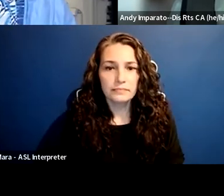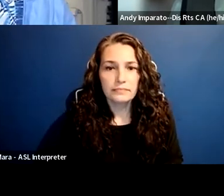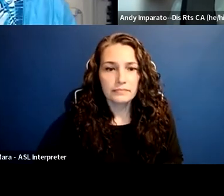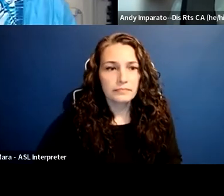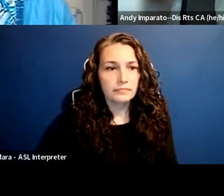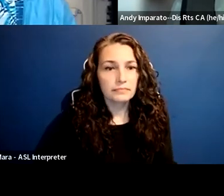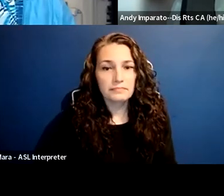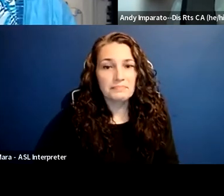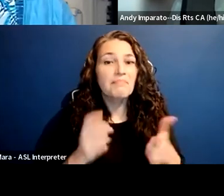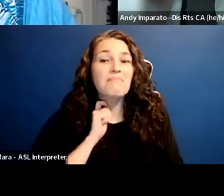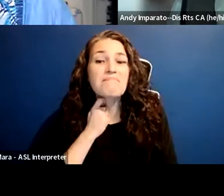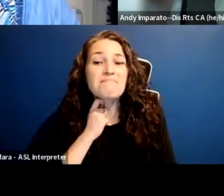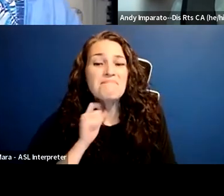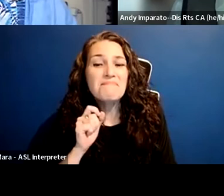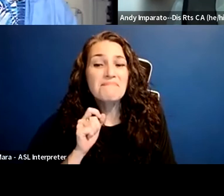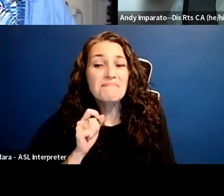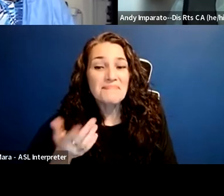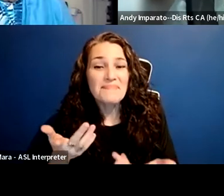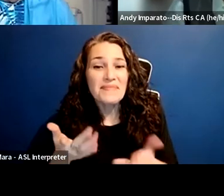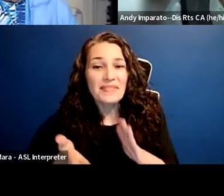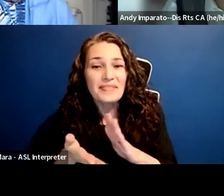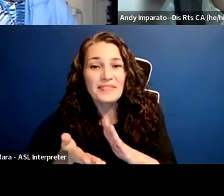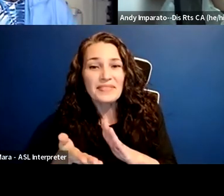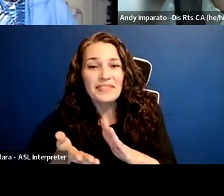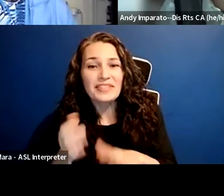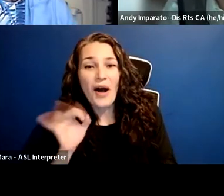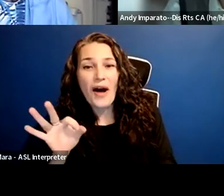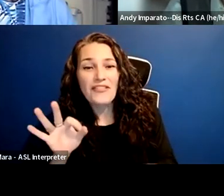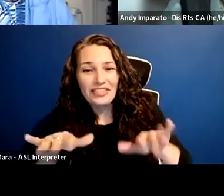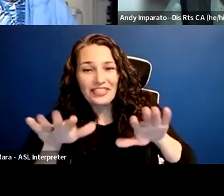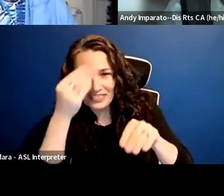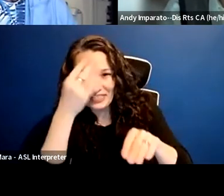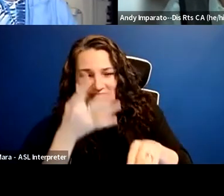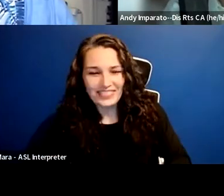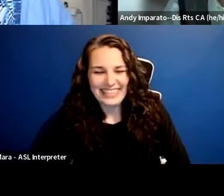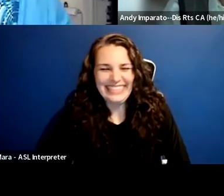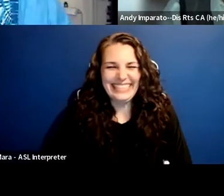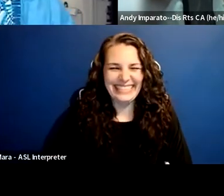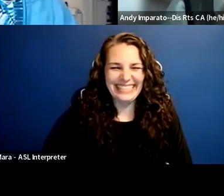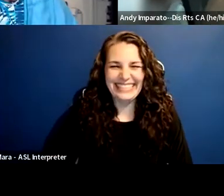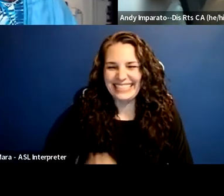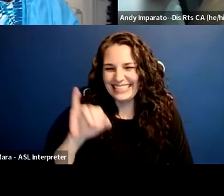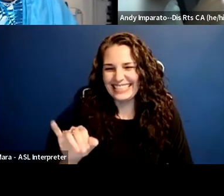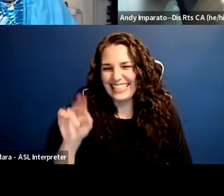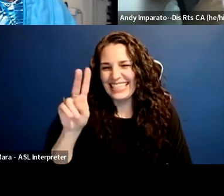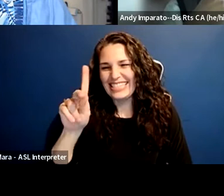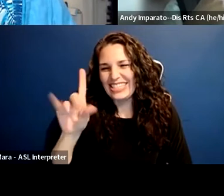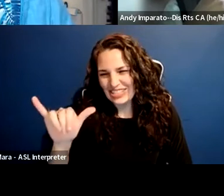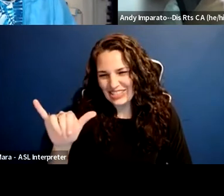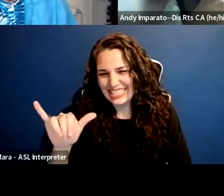You may want to unmute your microphone. This is Judy speaking.